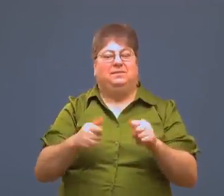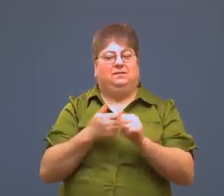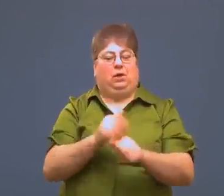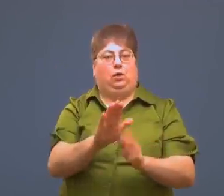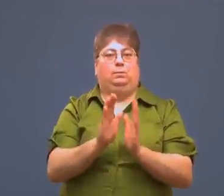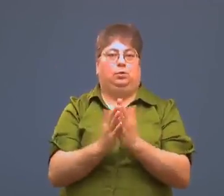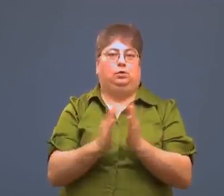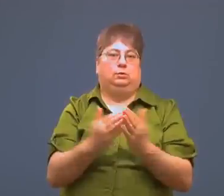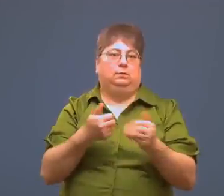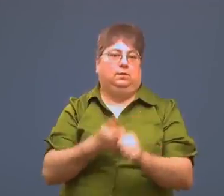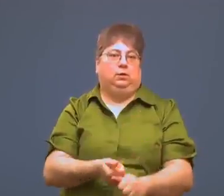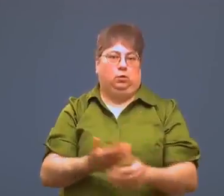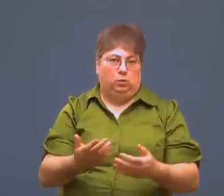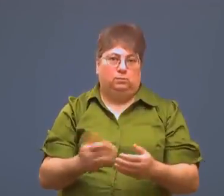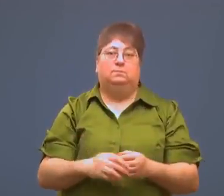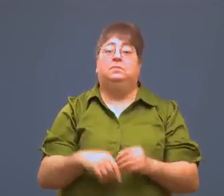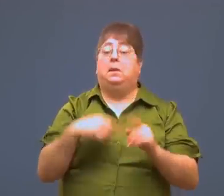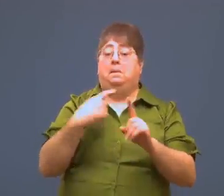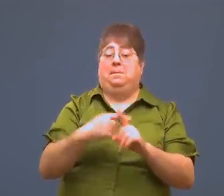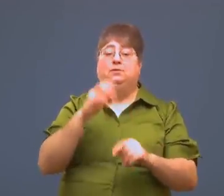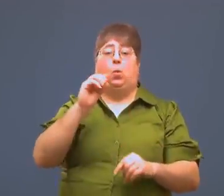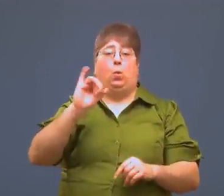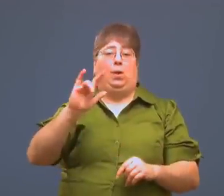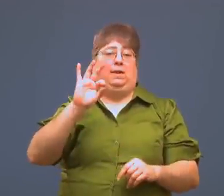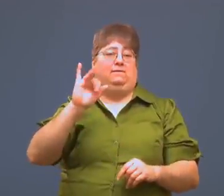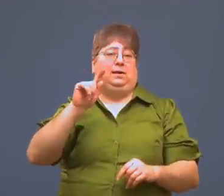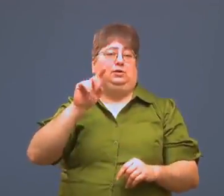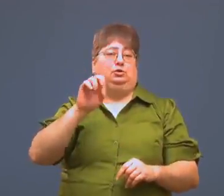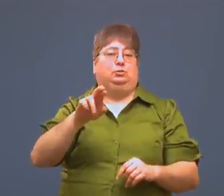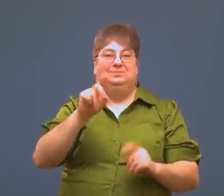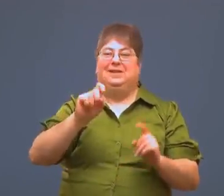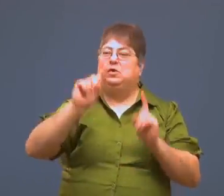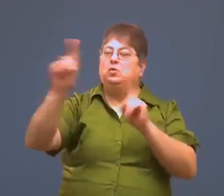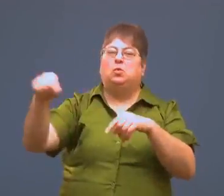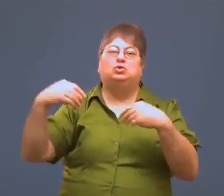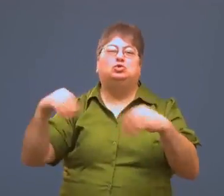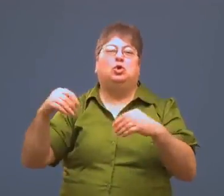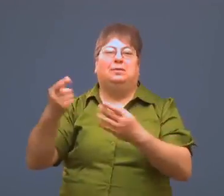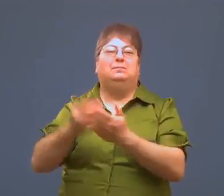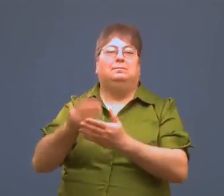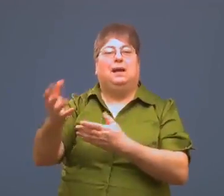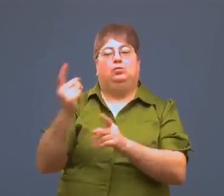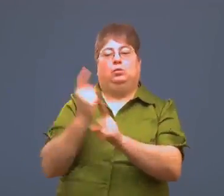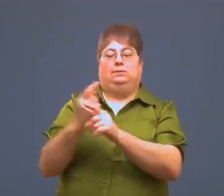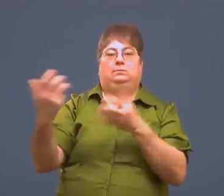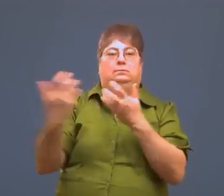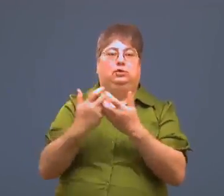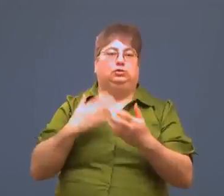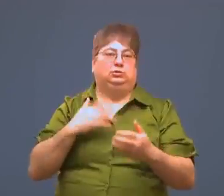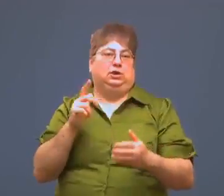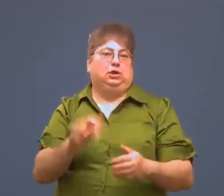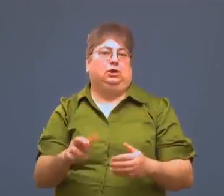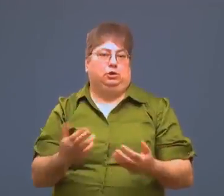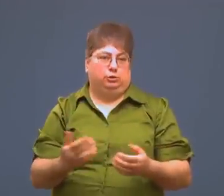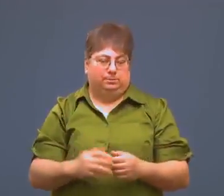Go by the manual. You'll also have to buy the right oil filter for your car.